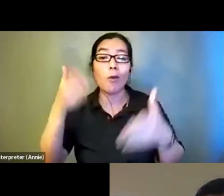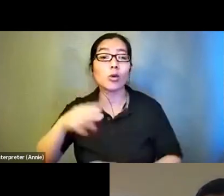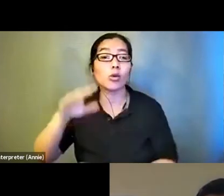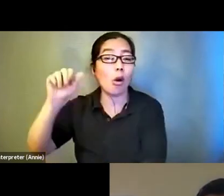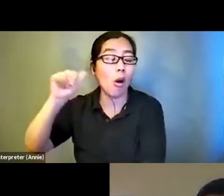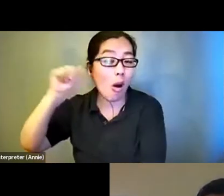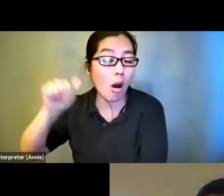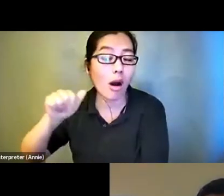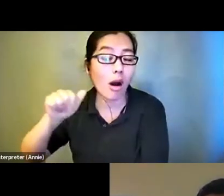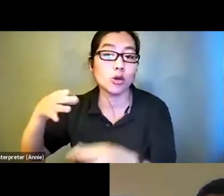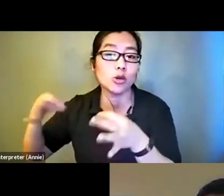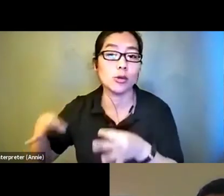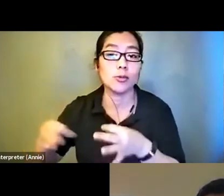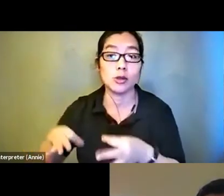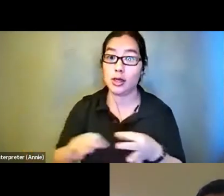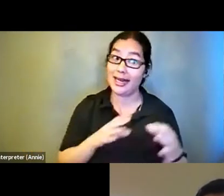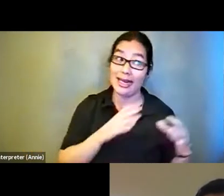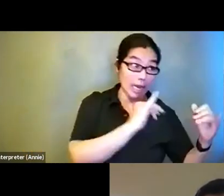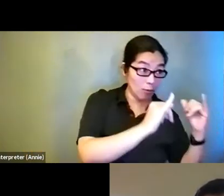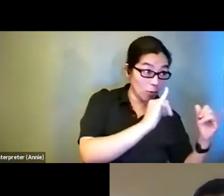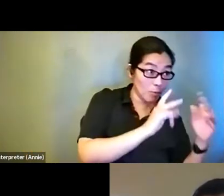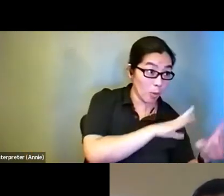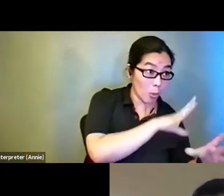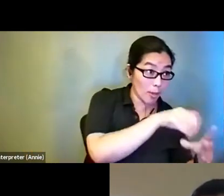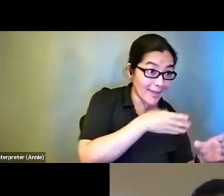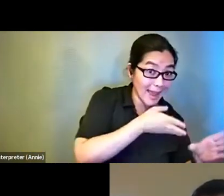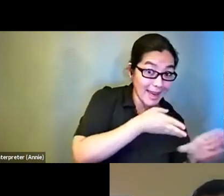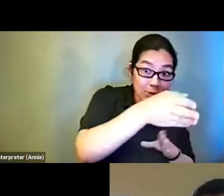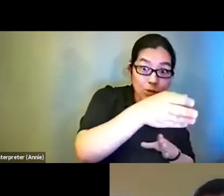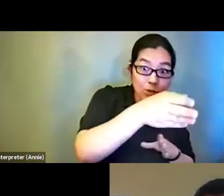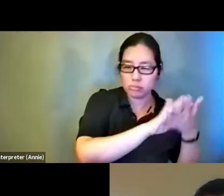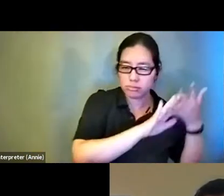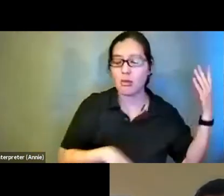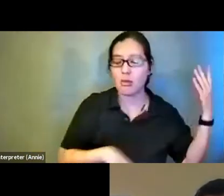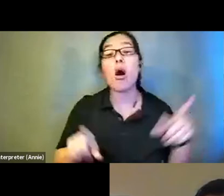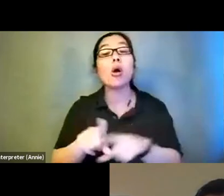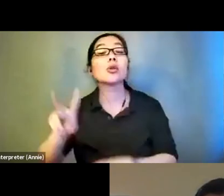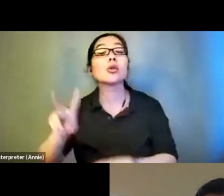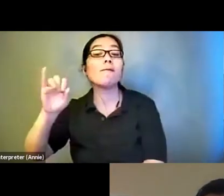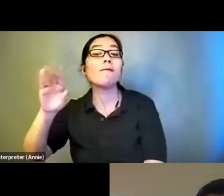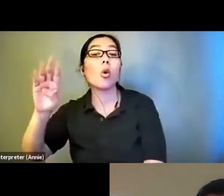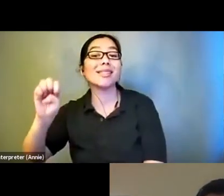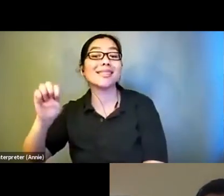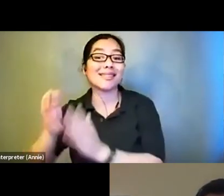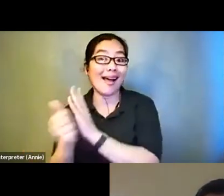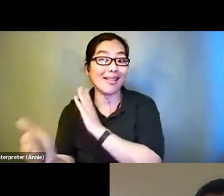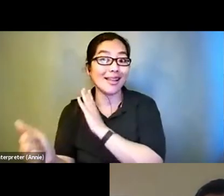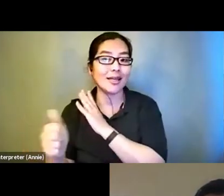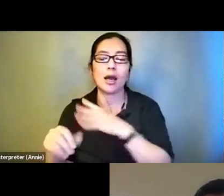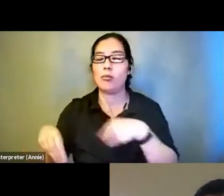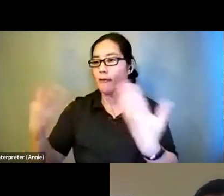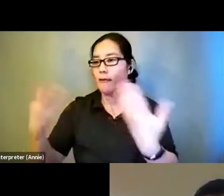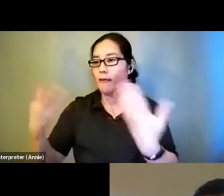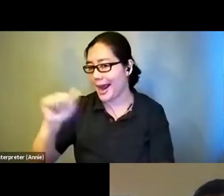industry. I'm a voice talent and provided AD consultation and narration